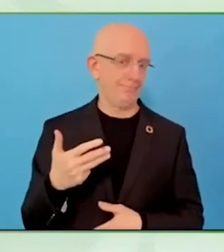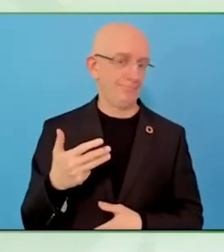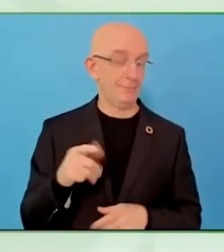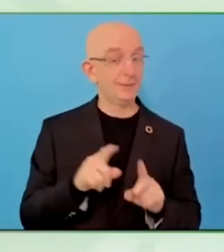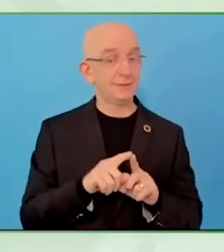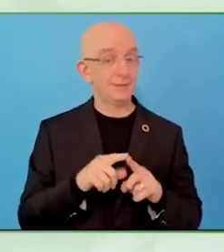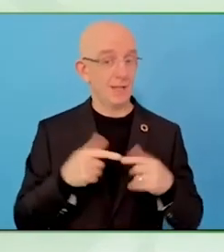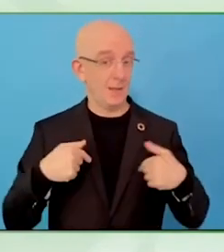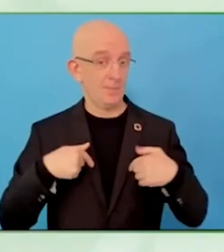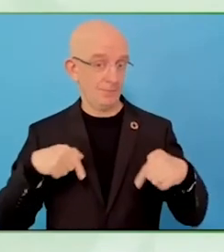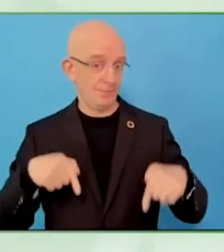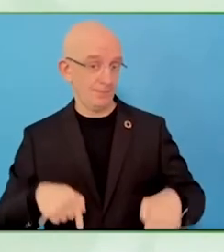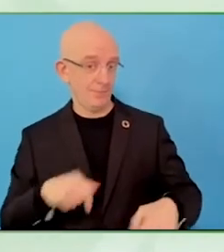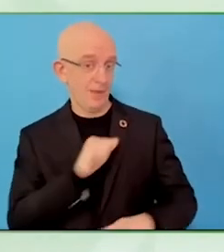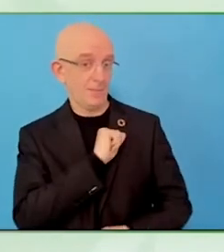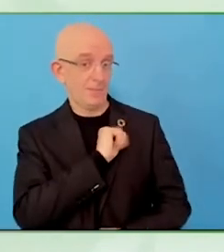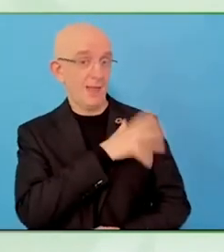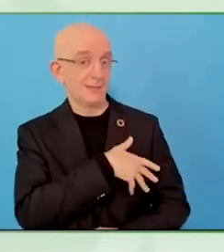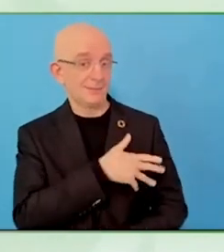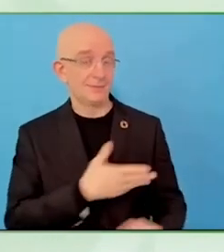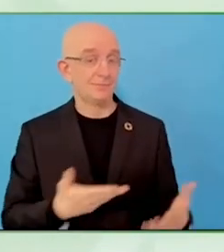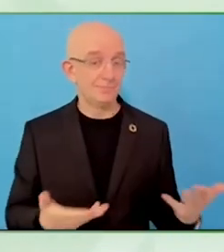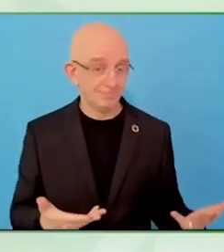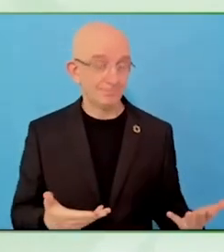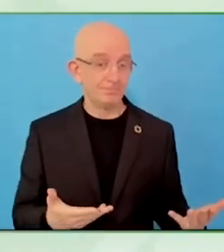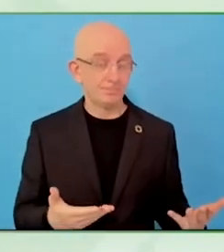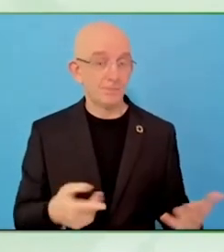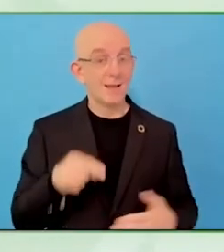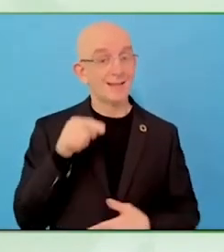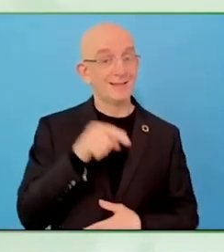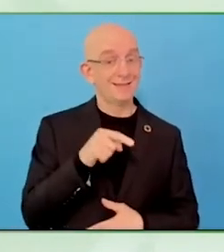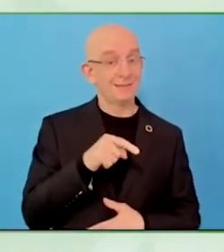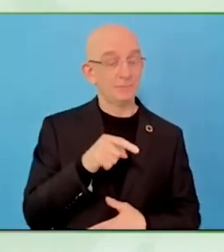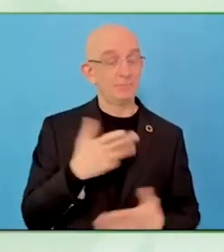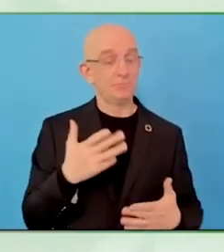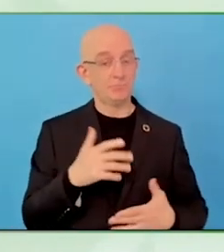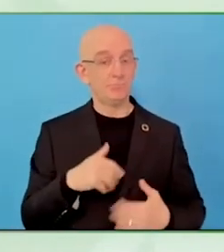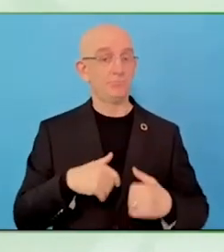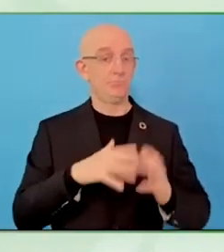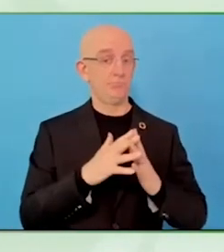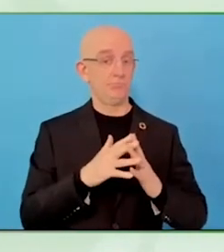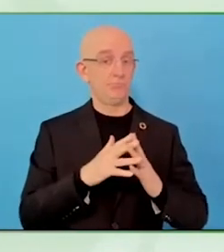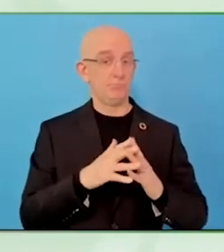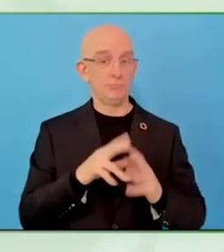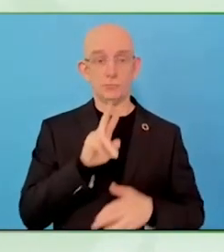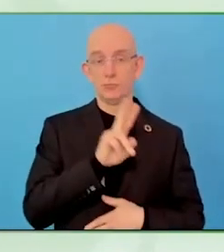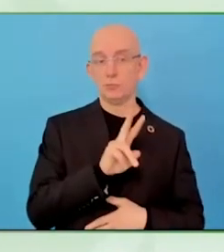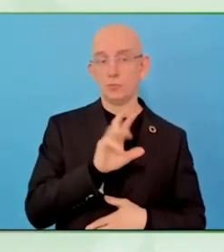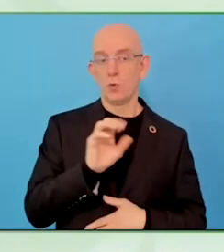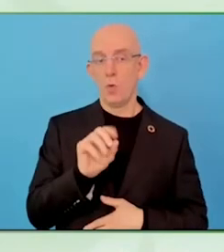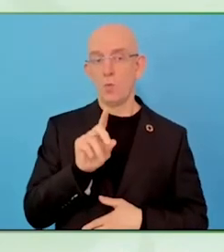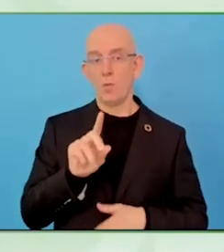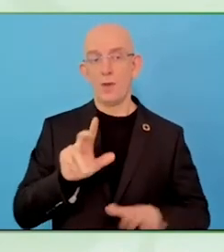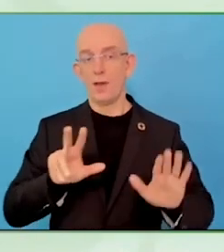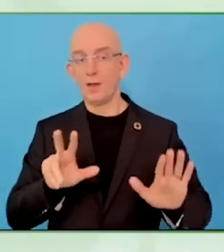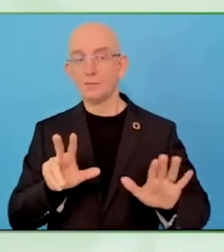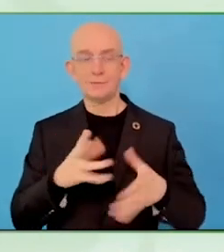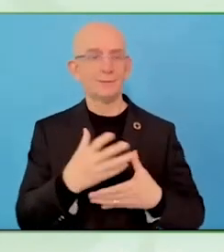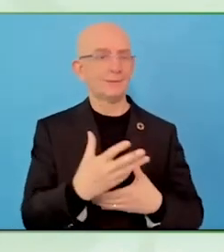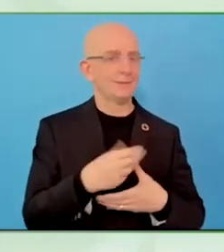brings together people or children with disabilities and those without disabilities. It is mainly about inclusion and accessibility.